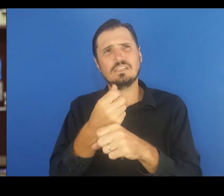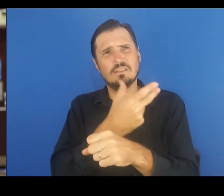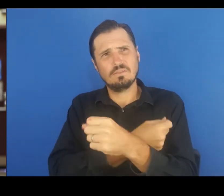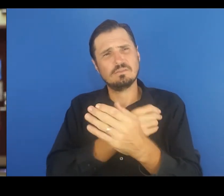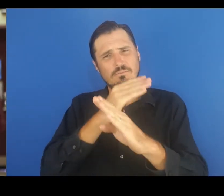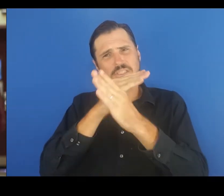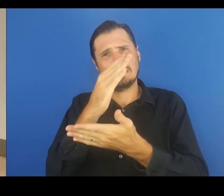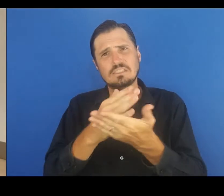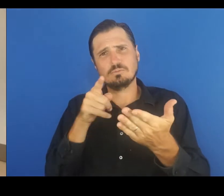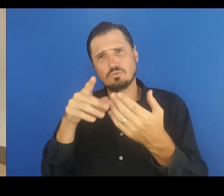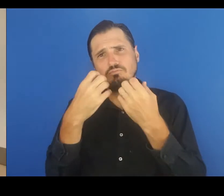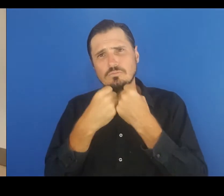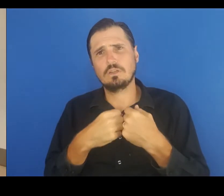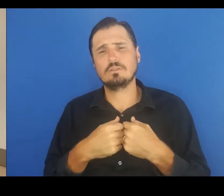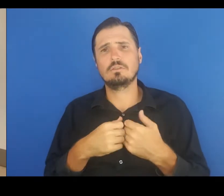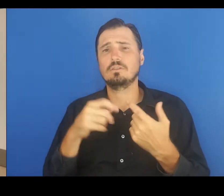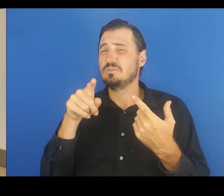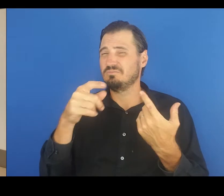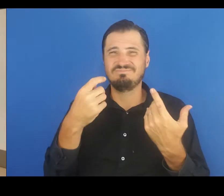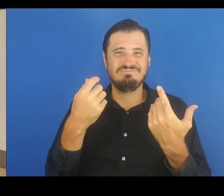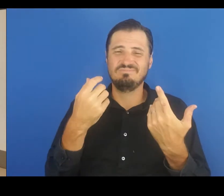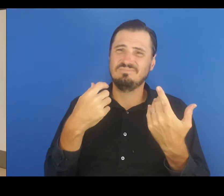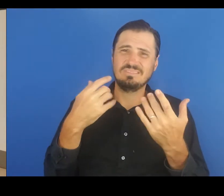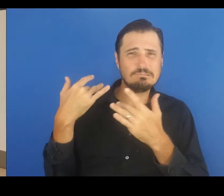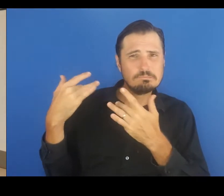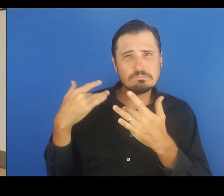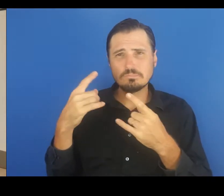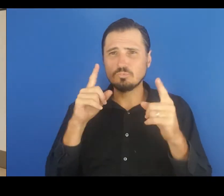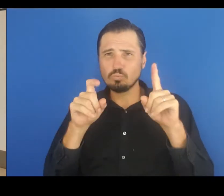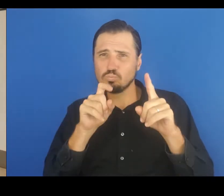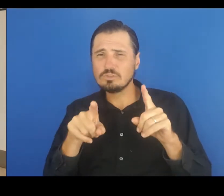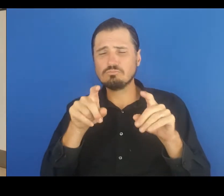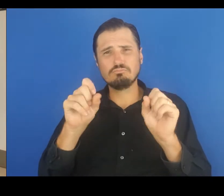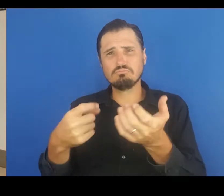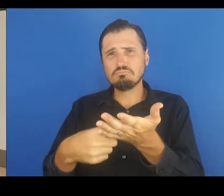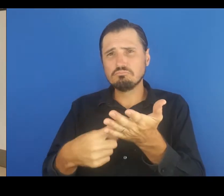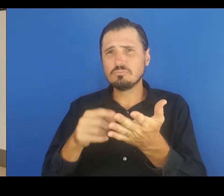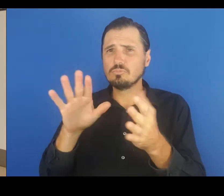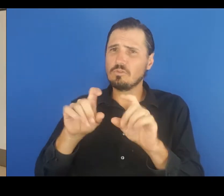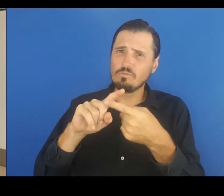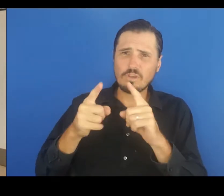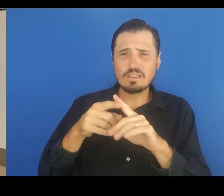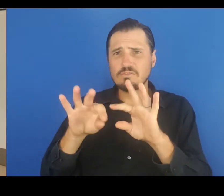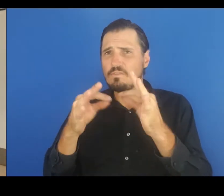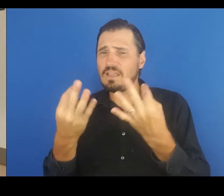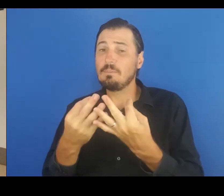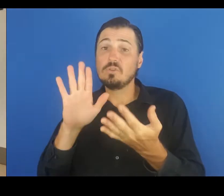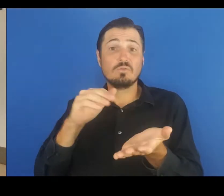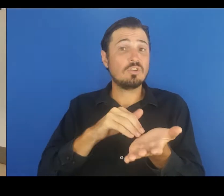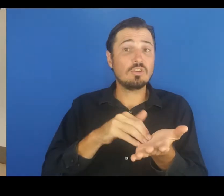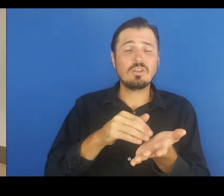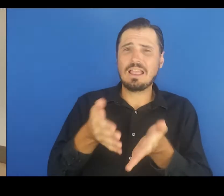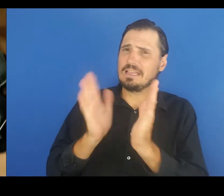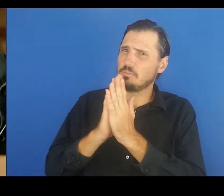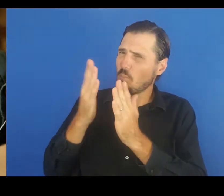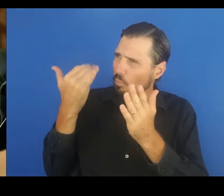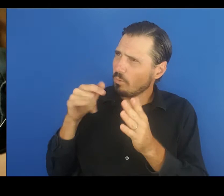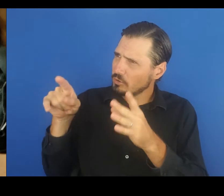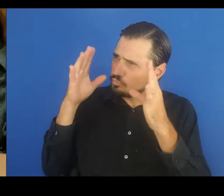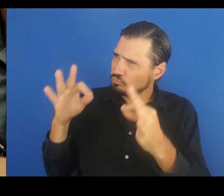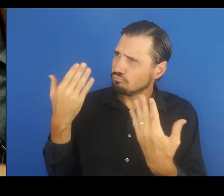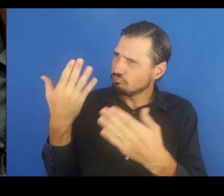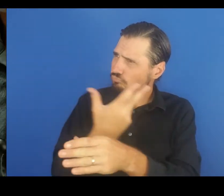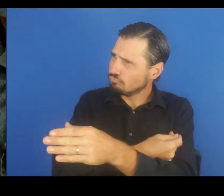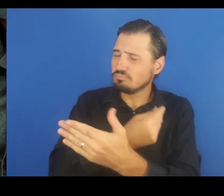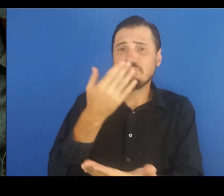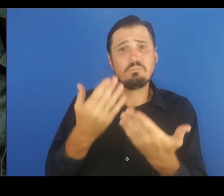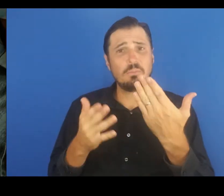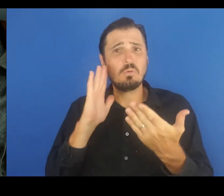care about. If you have questions, you can talk to your health care provider or even your friends and family. Ask them how they made the decision to be vaccinated—it may help you make your